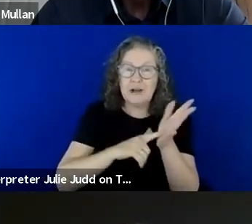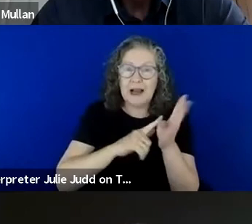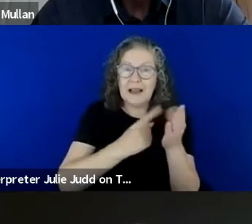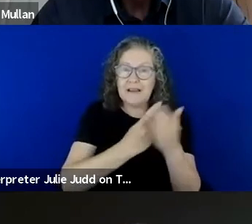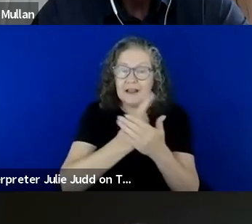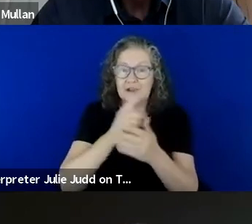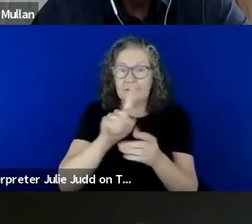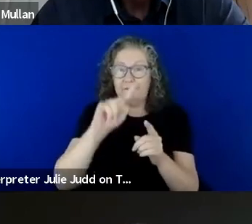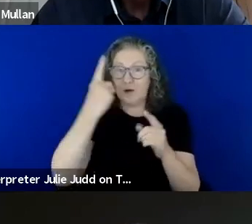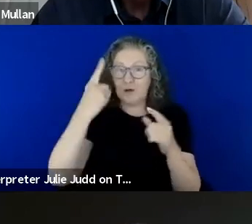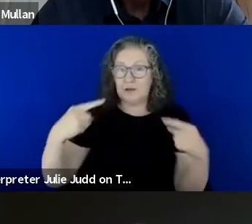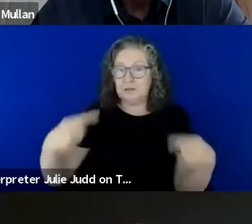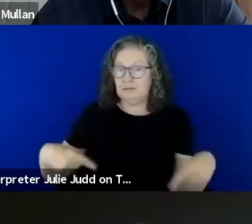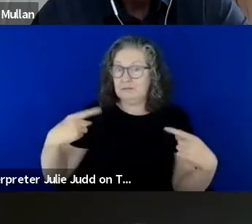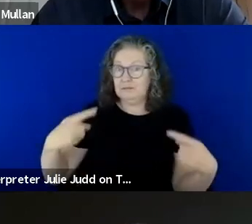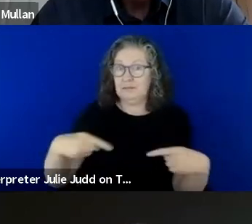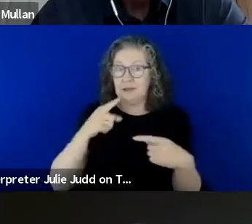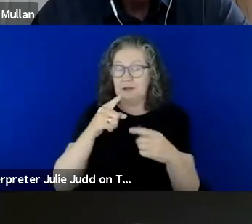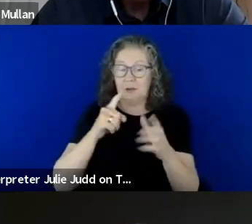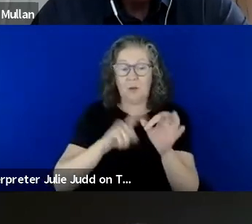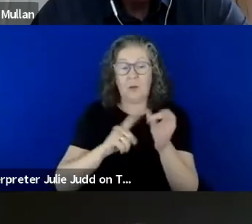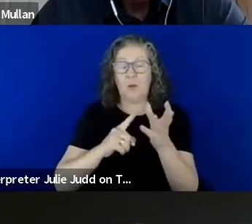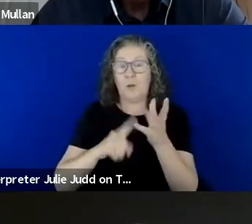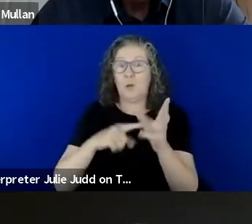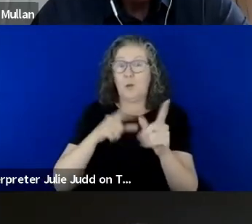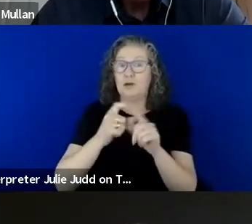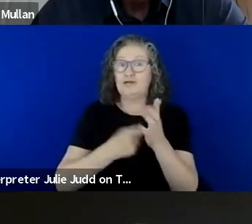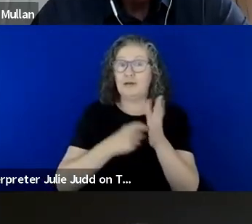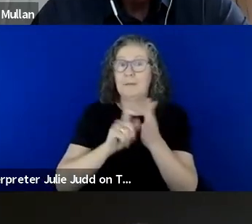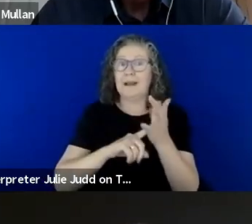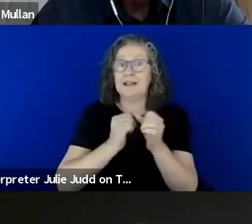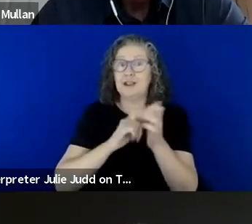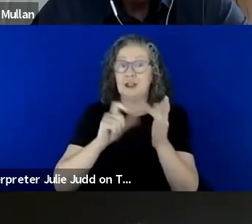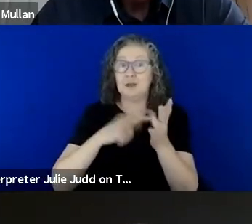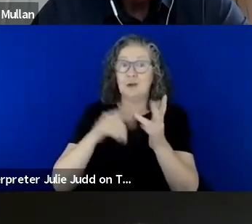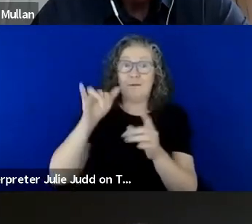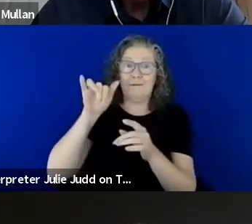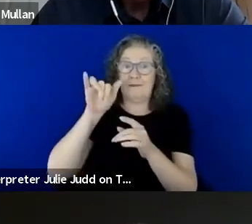fly solo. That's pretty gutsy stuff in the zoo. Nazim's work focuses on providing peer support